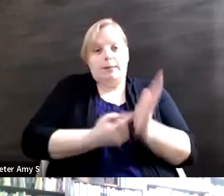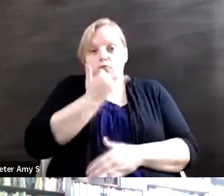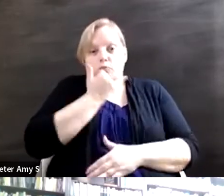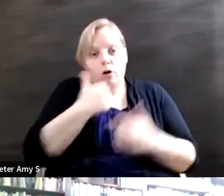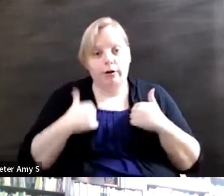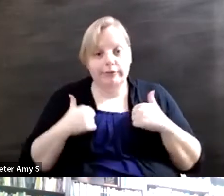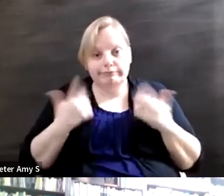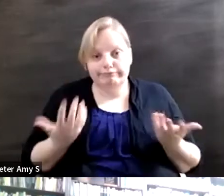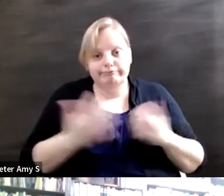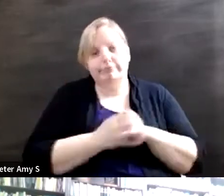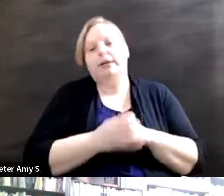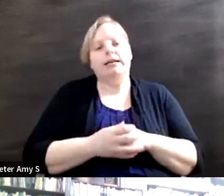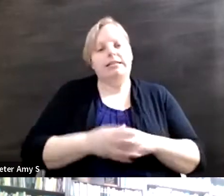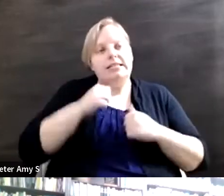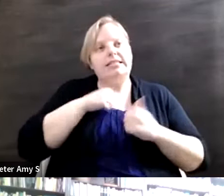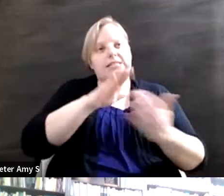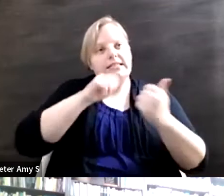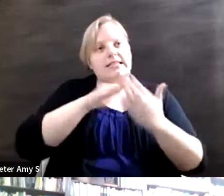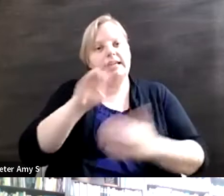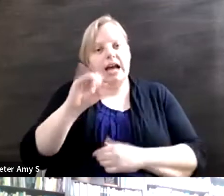I fight against ableism every day in my community but you know what, I'm probably